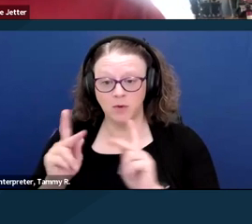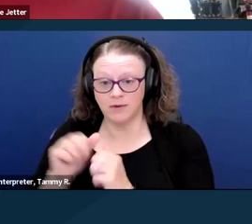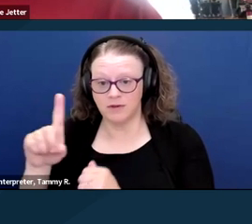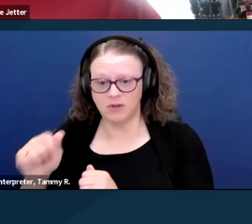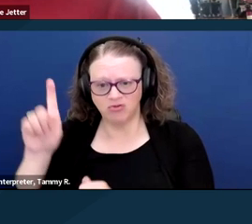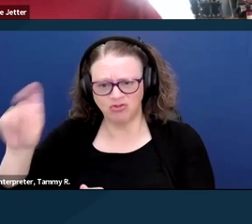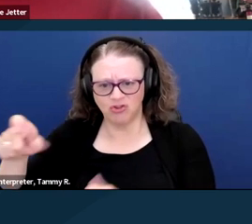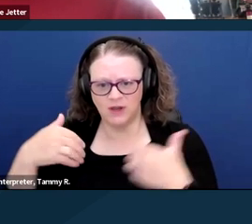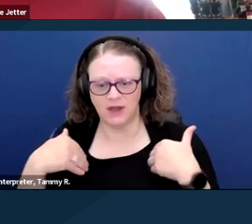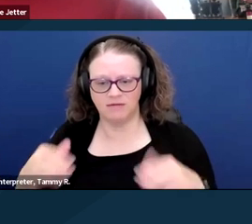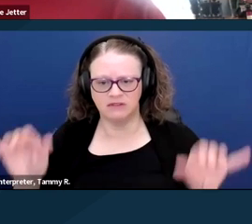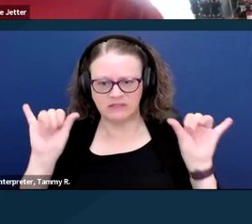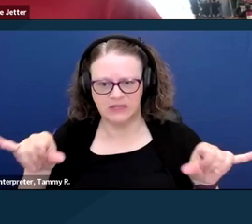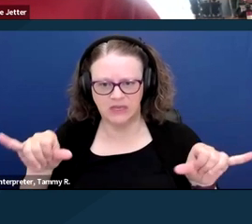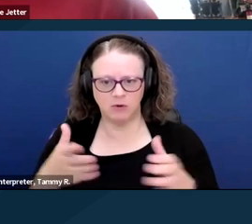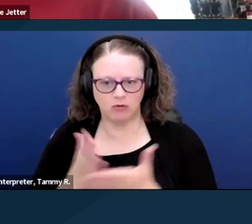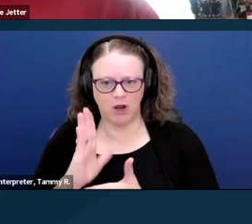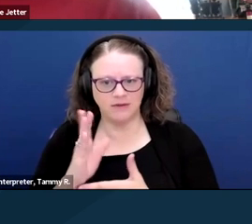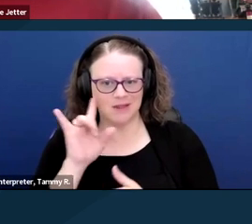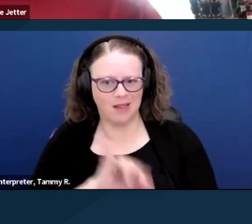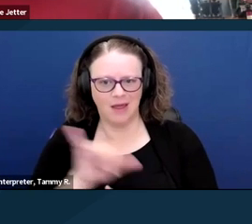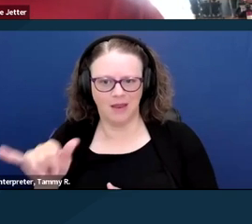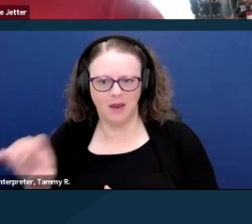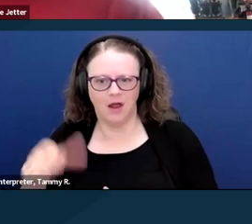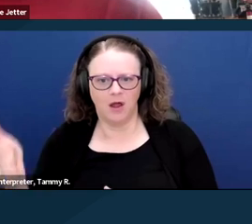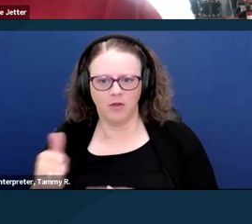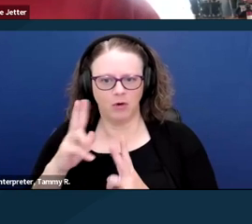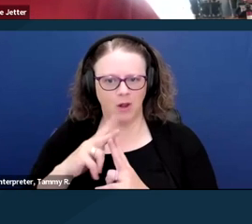as other couples to become legally married.